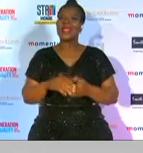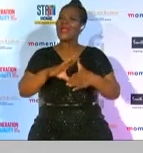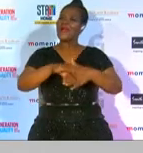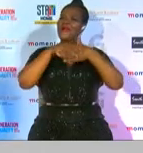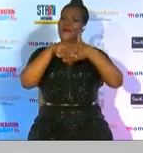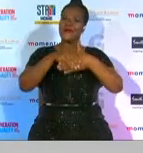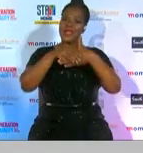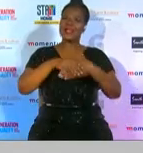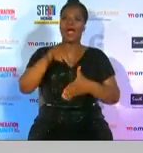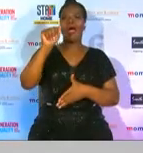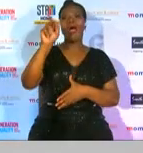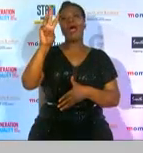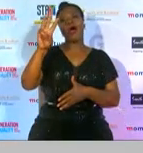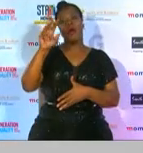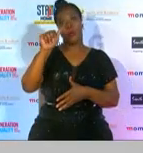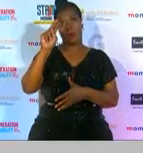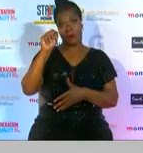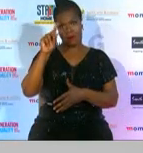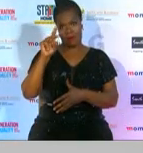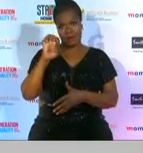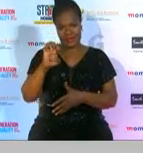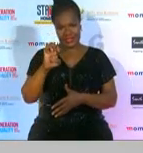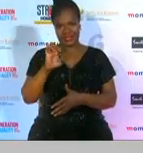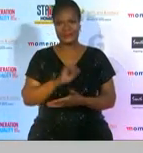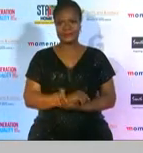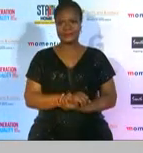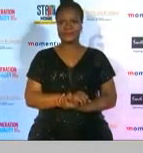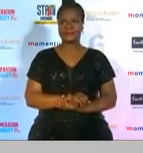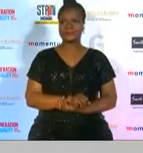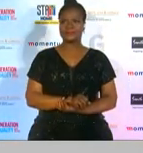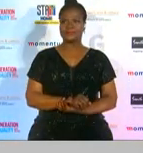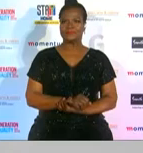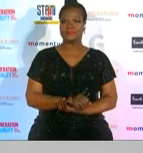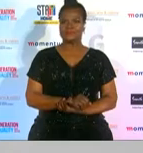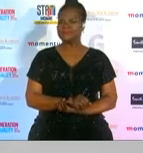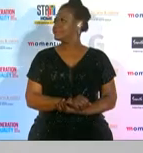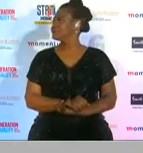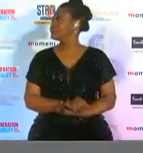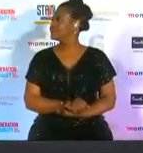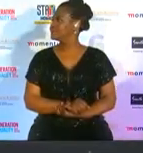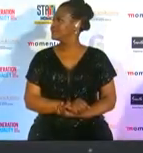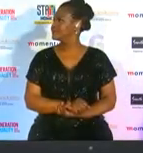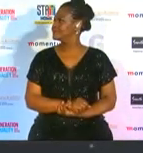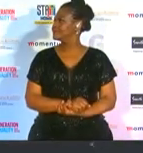malinga and here to present the award is mesa kumalo